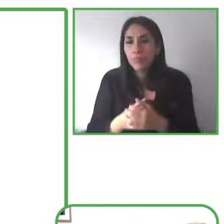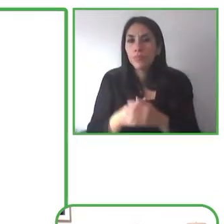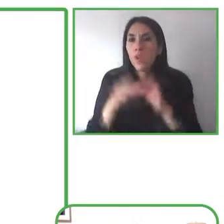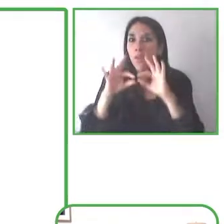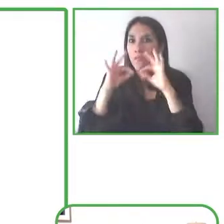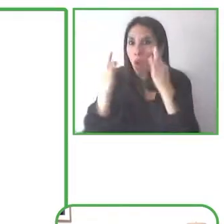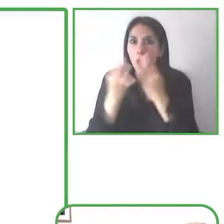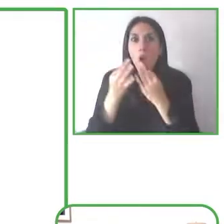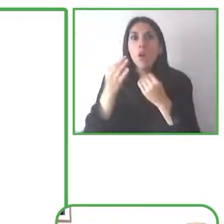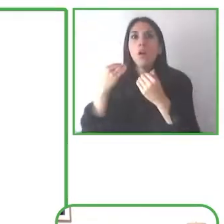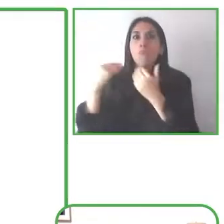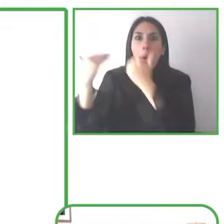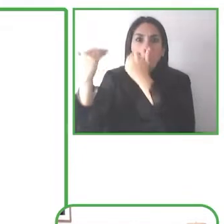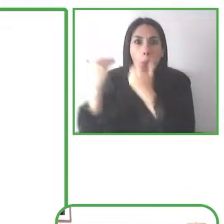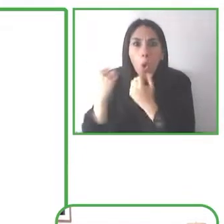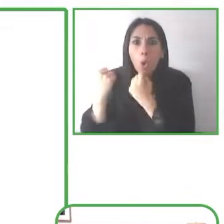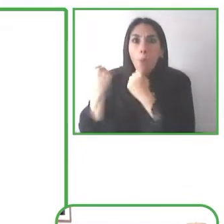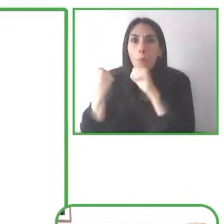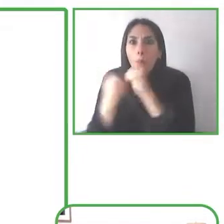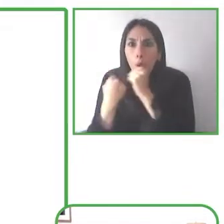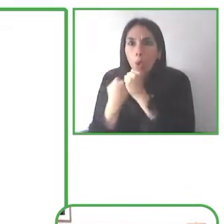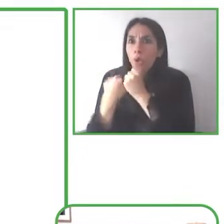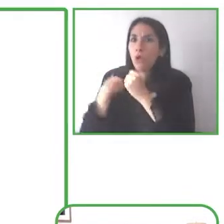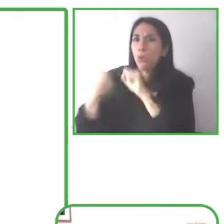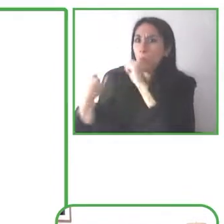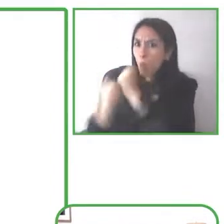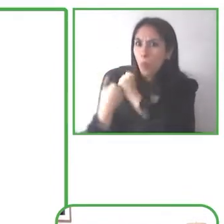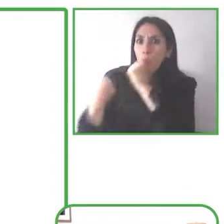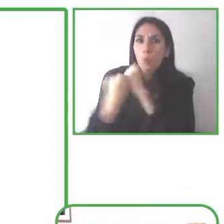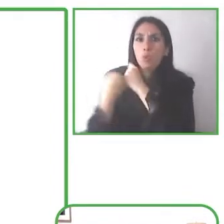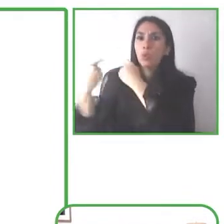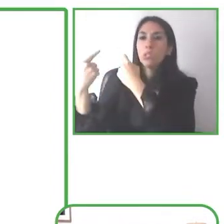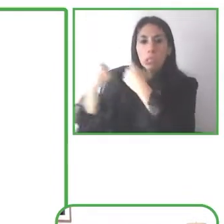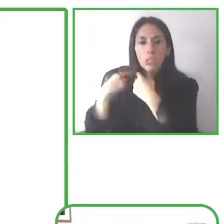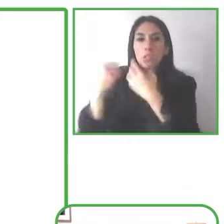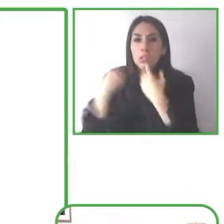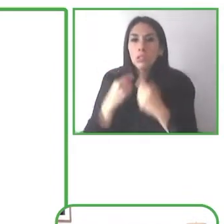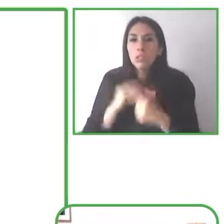through that period but I also recognize that not everyone has that sort of support system,